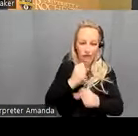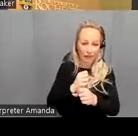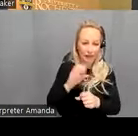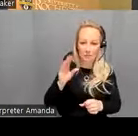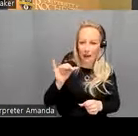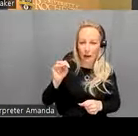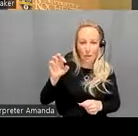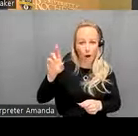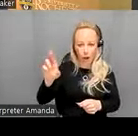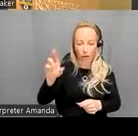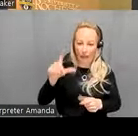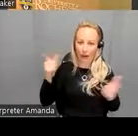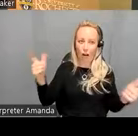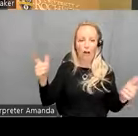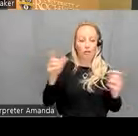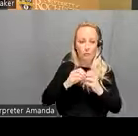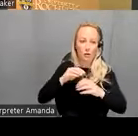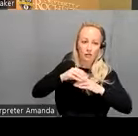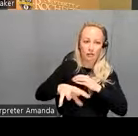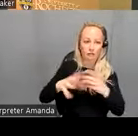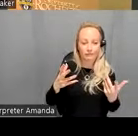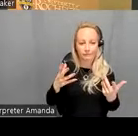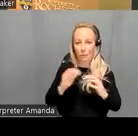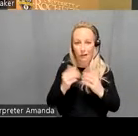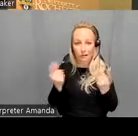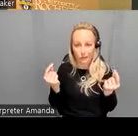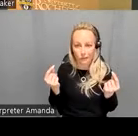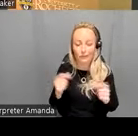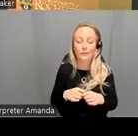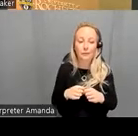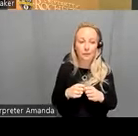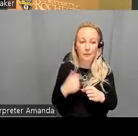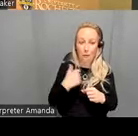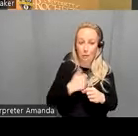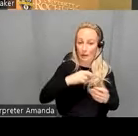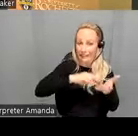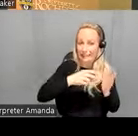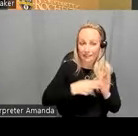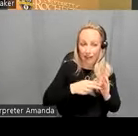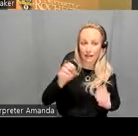larger effect sizes so what should we do um so we defined what we call a semano visual